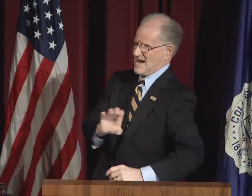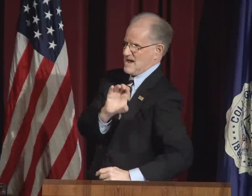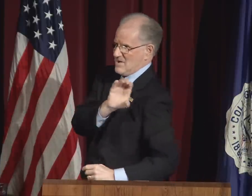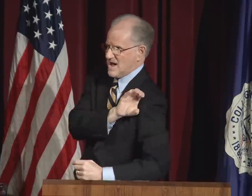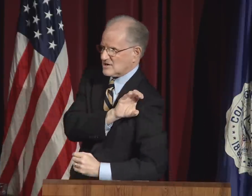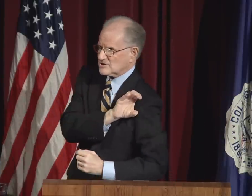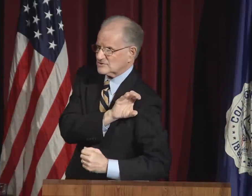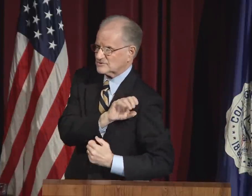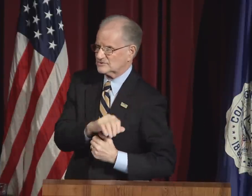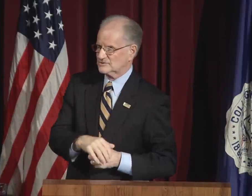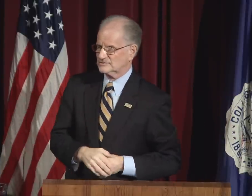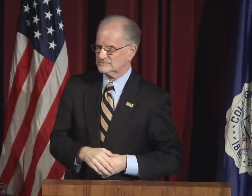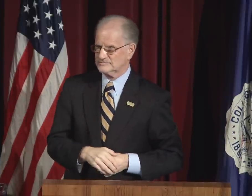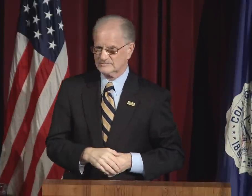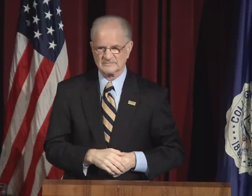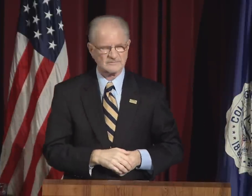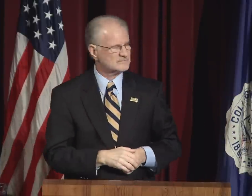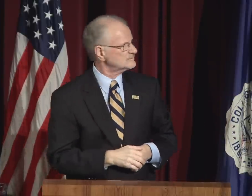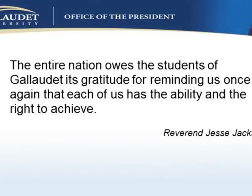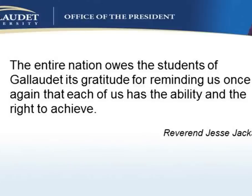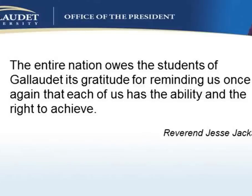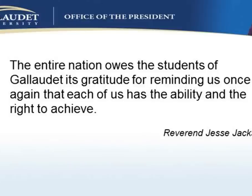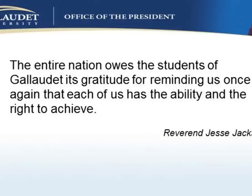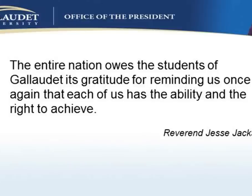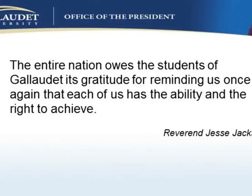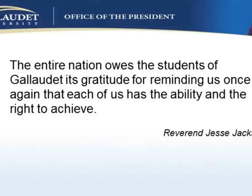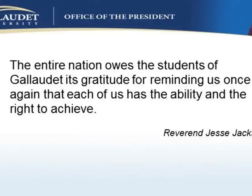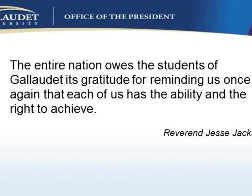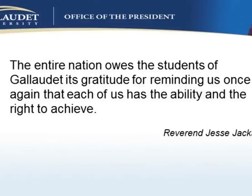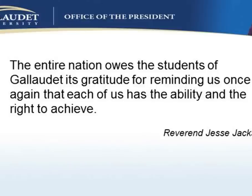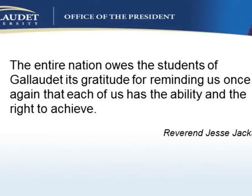It was for the recognition of our purpose and character.